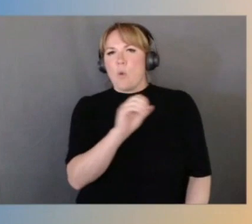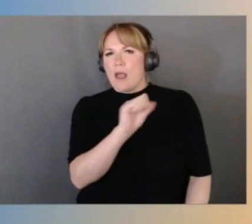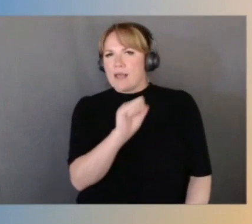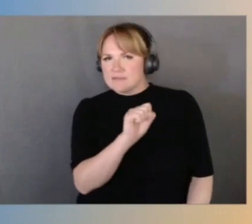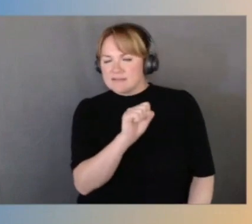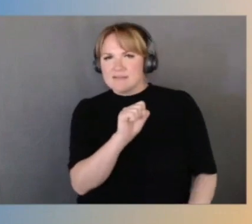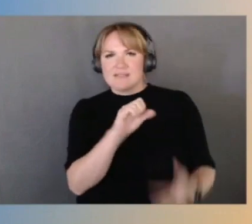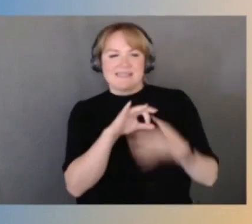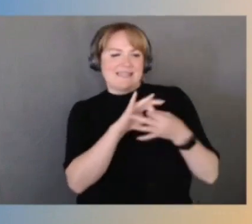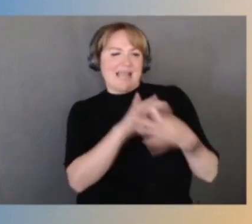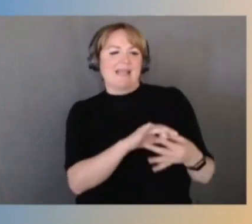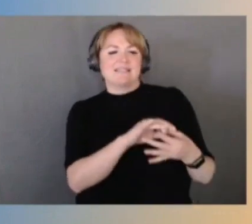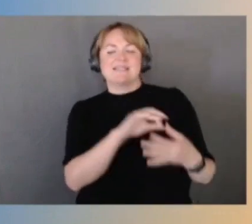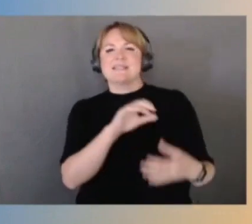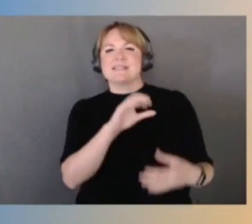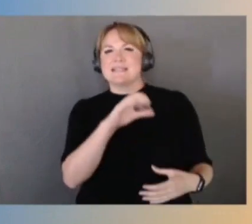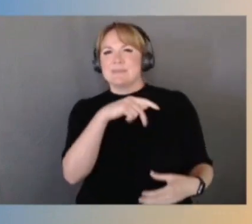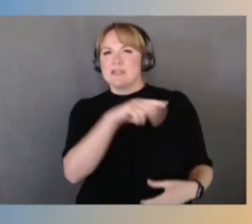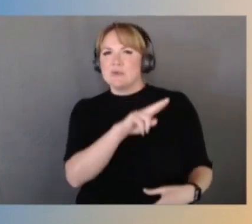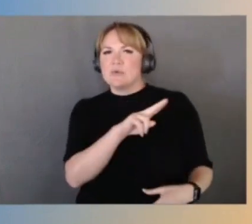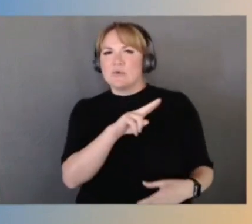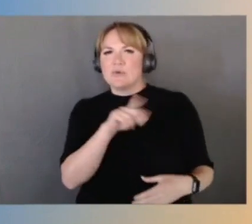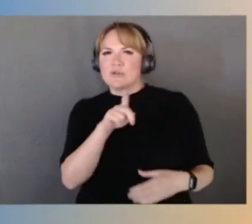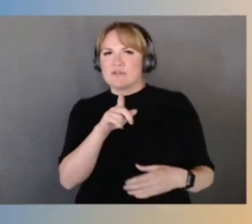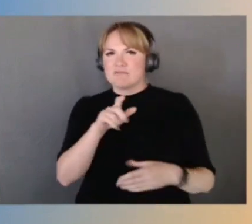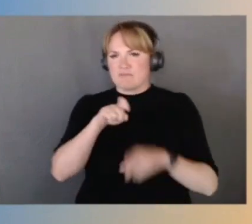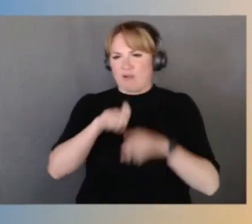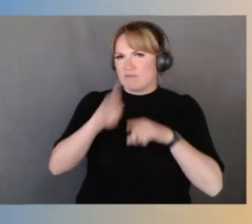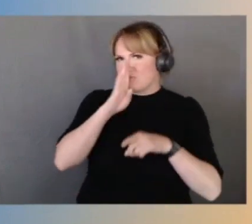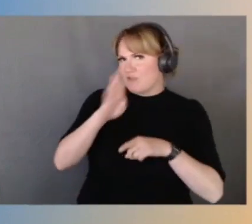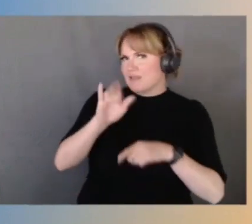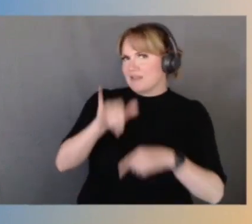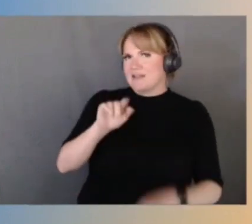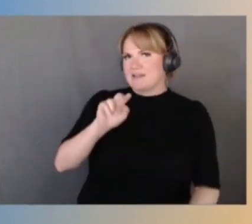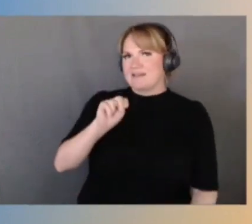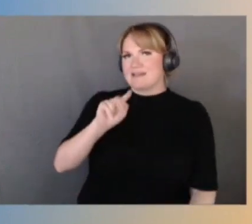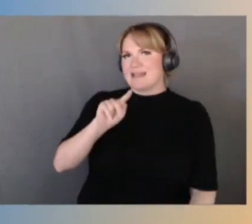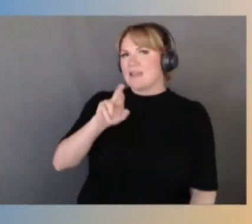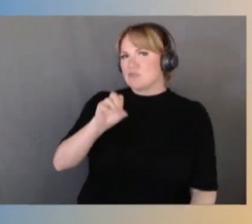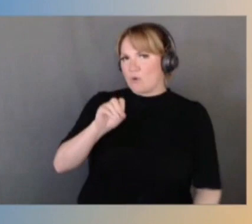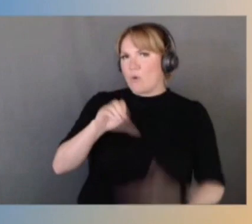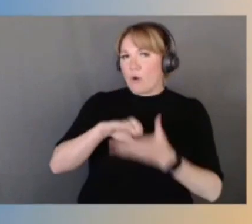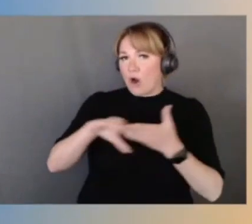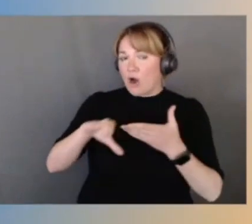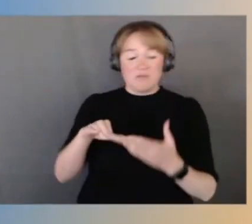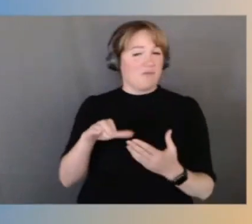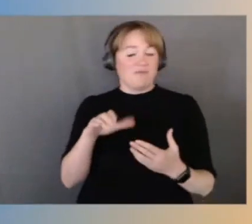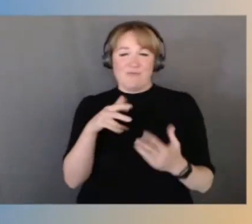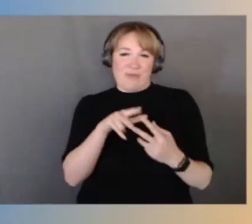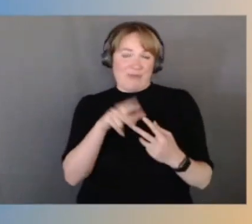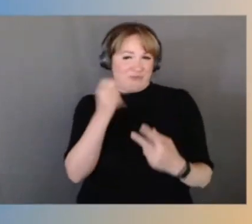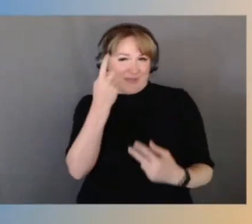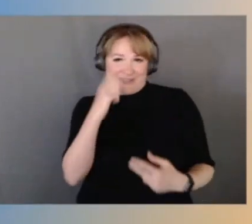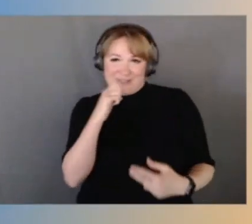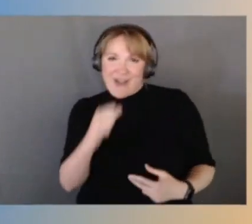You're calling into that Nitro card. So whether you realize it or not, you are making calls directly to that Nitro card,